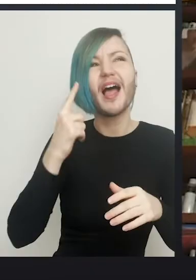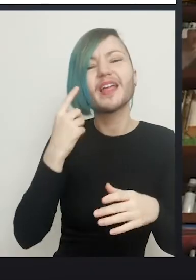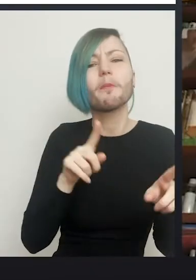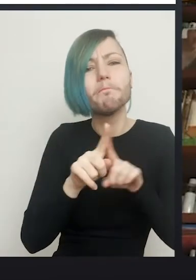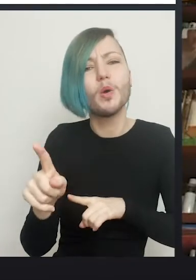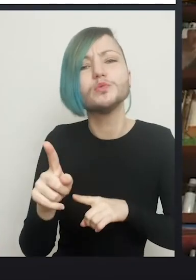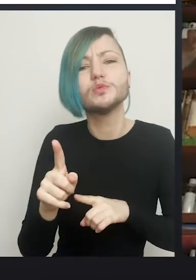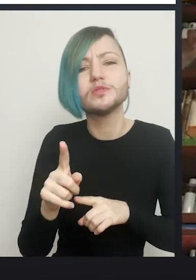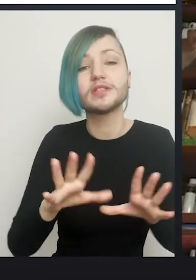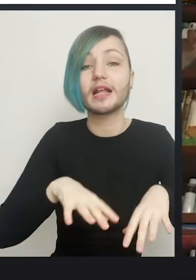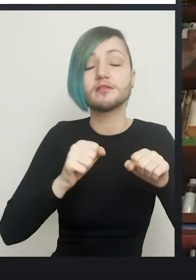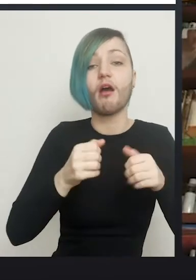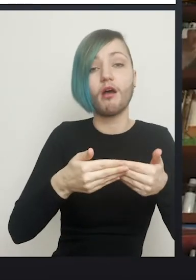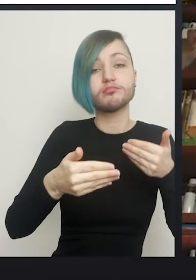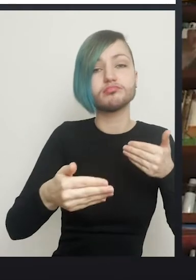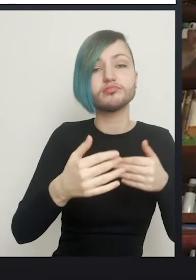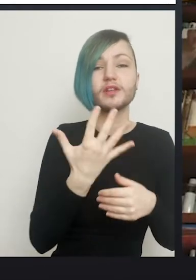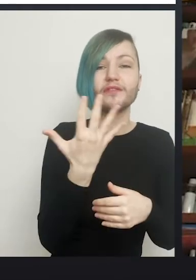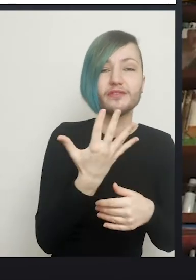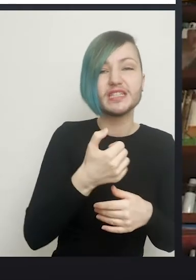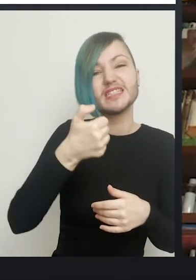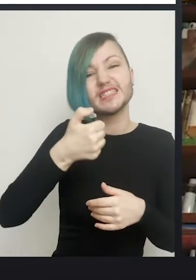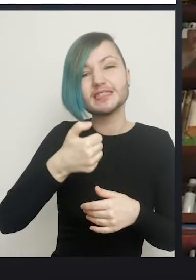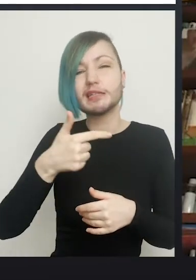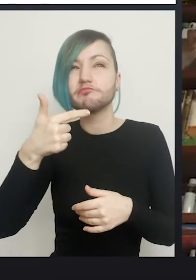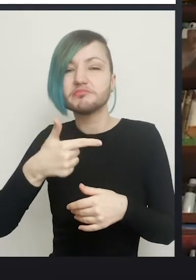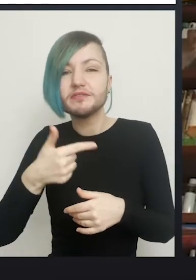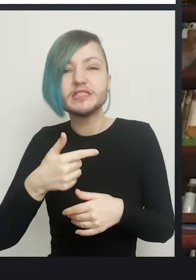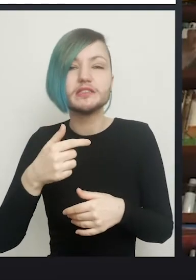in that most patients get 15, 16, 17 centimetres in hospital,